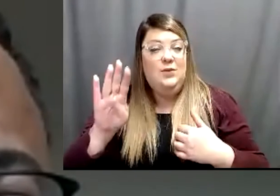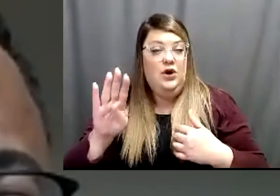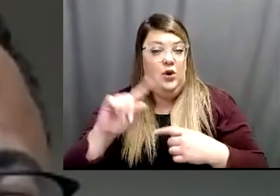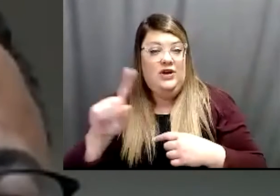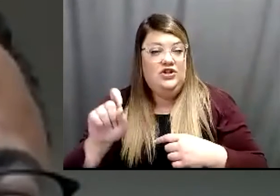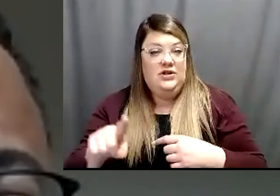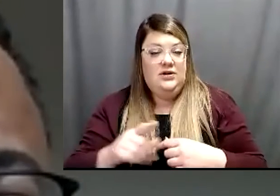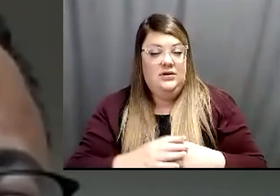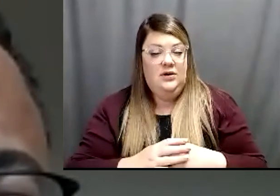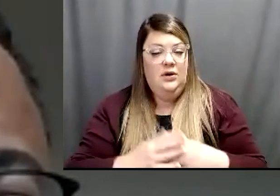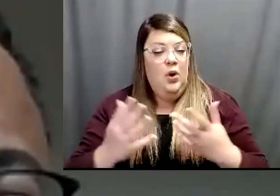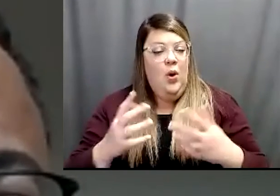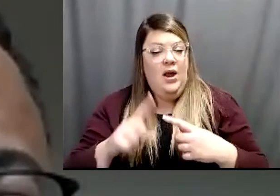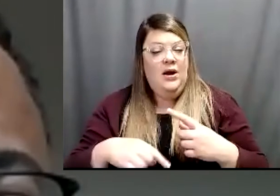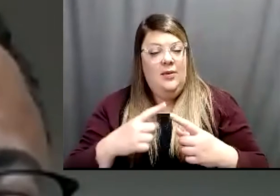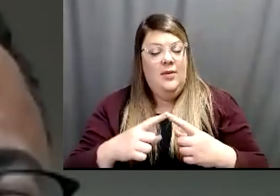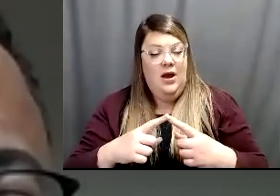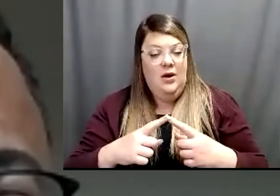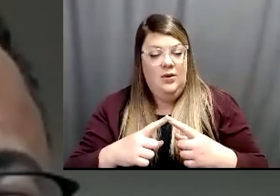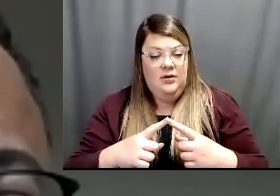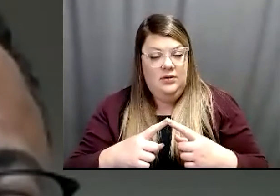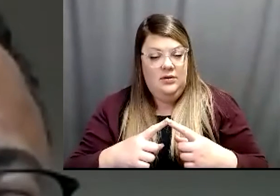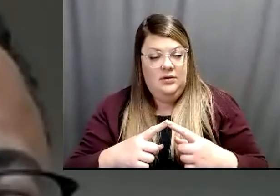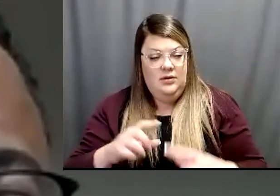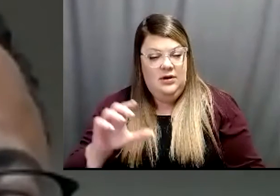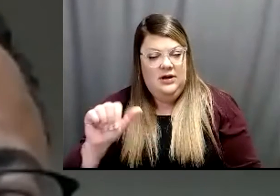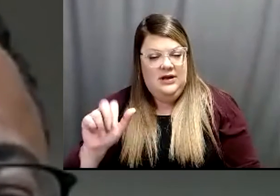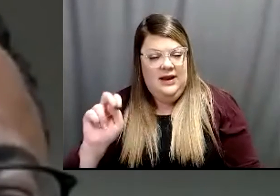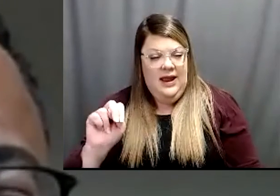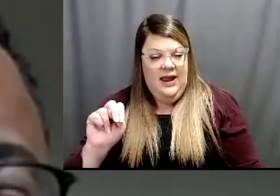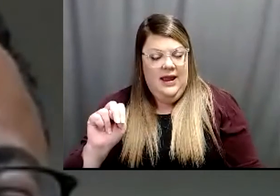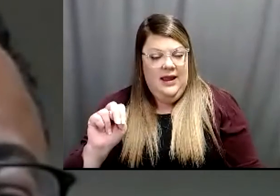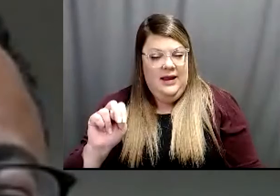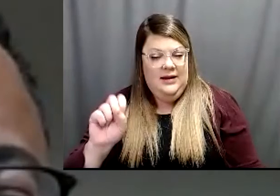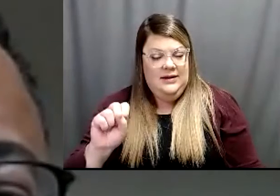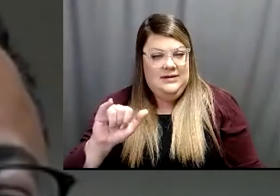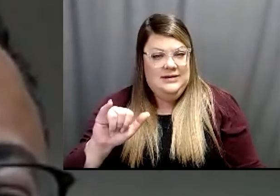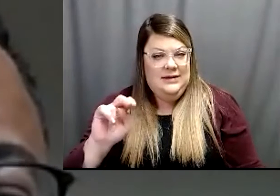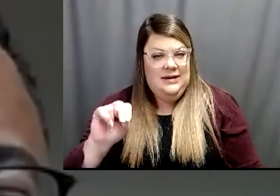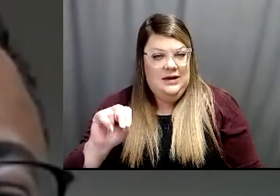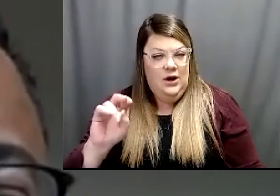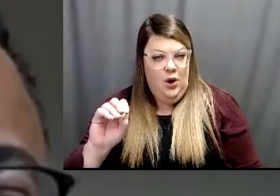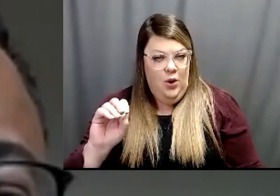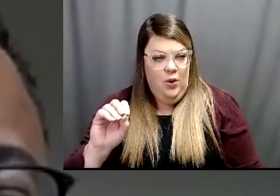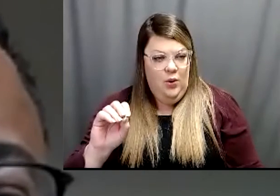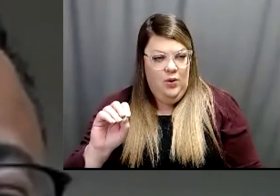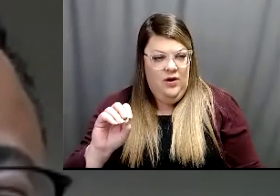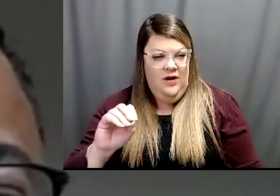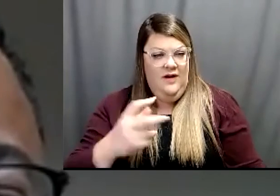"What about the Camsino vaccine? C-A-M-S-I-N-O vaccine is it safe for children?"